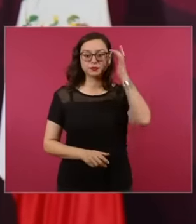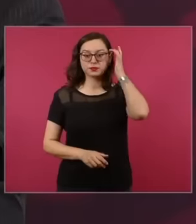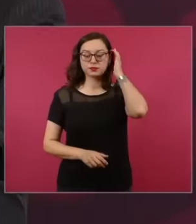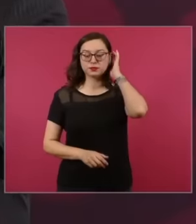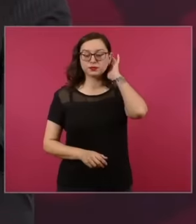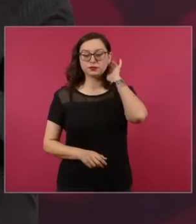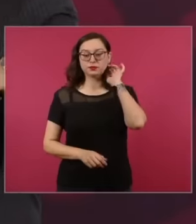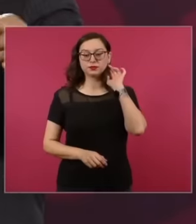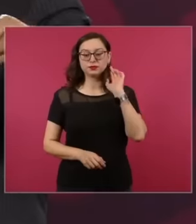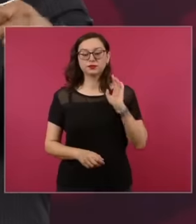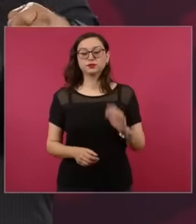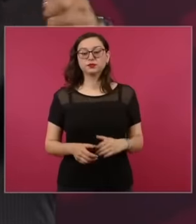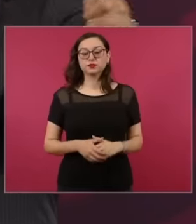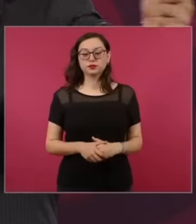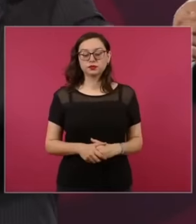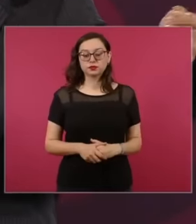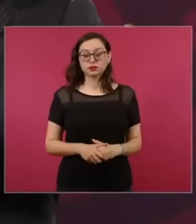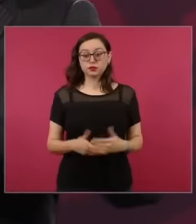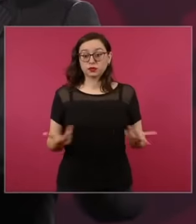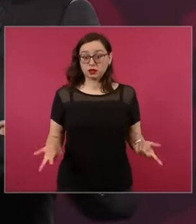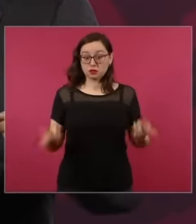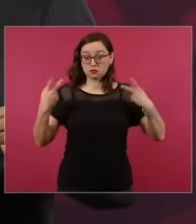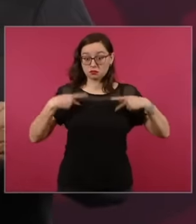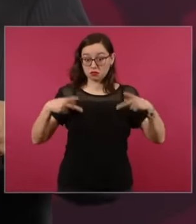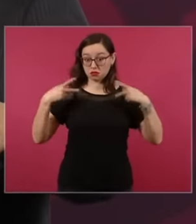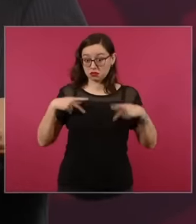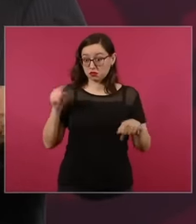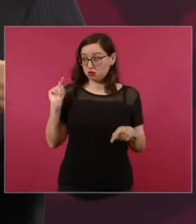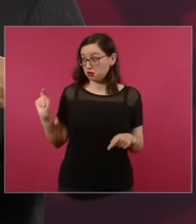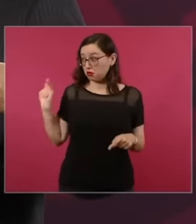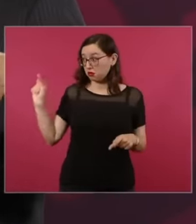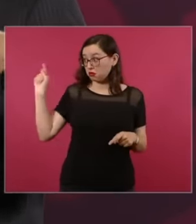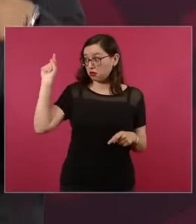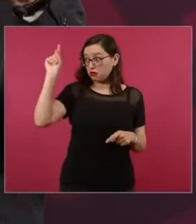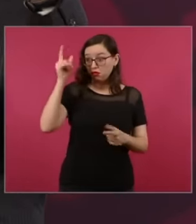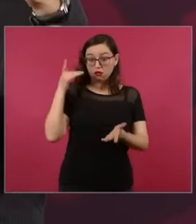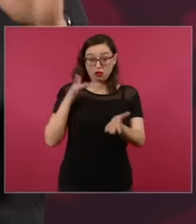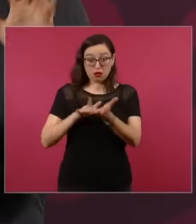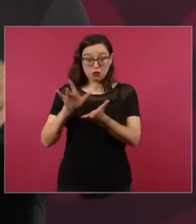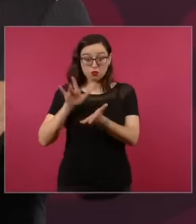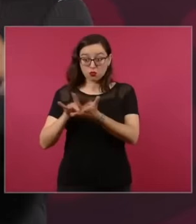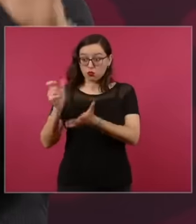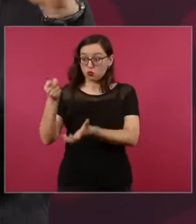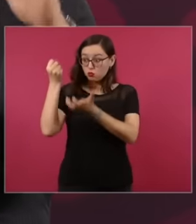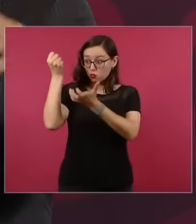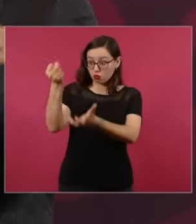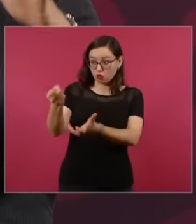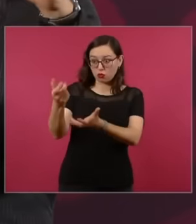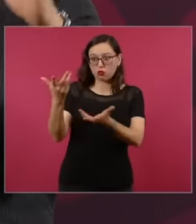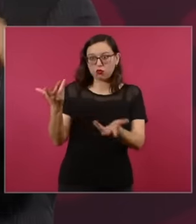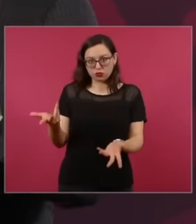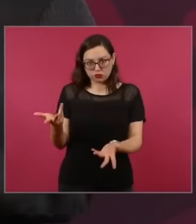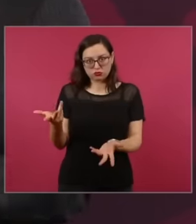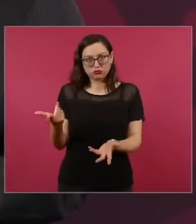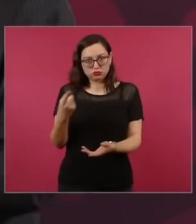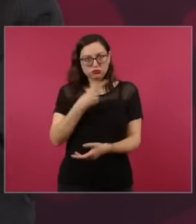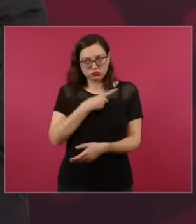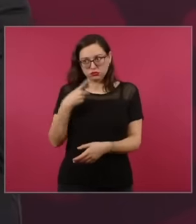even those who contributed, not like before, but if there were businessmen to